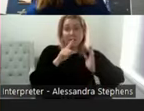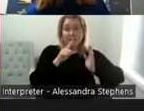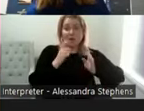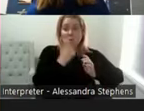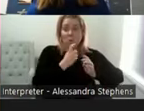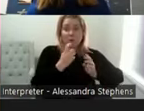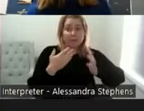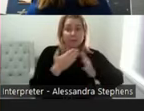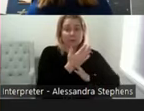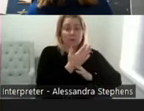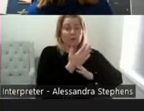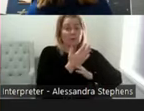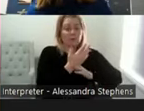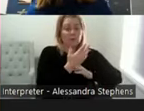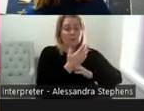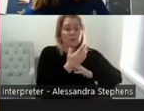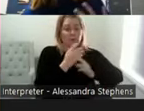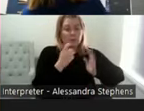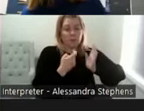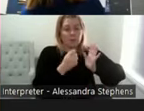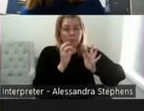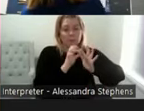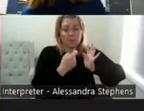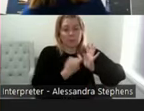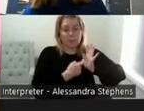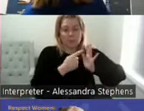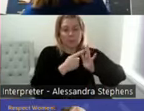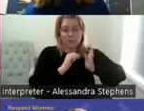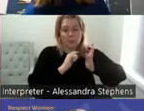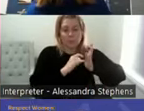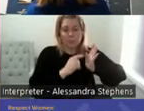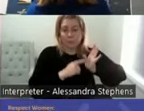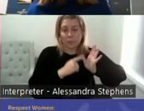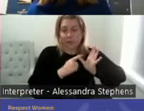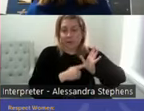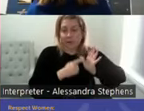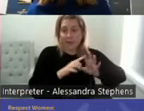erectile disfunction, you can still orgasm through prostate stimulation.